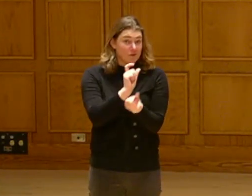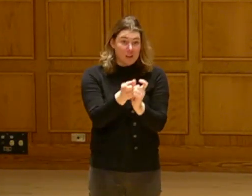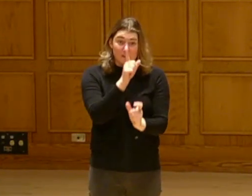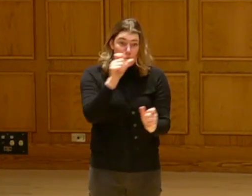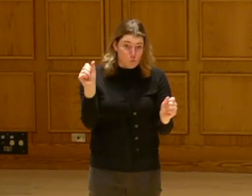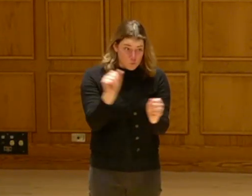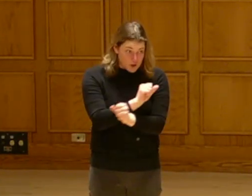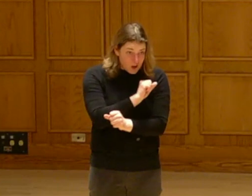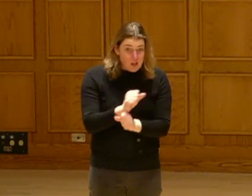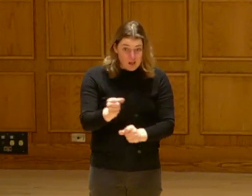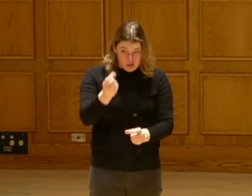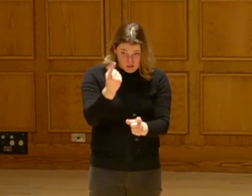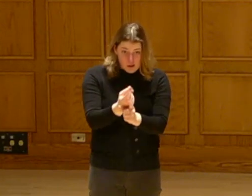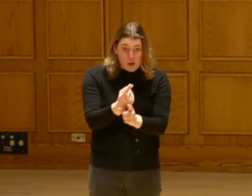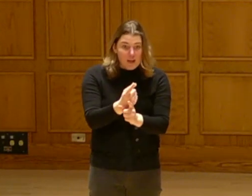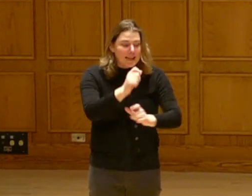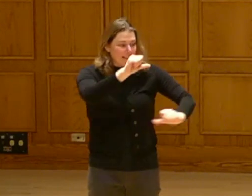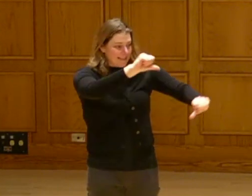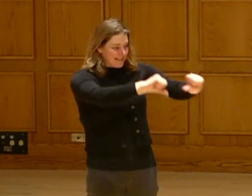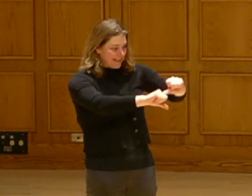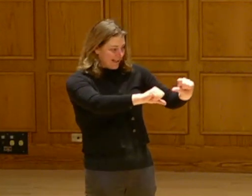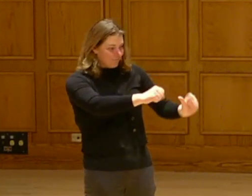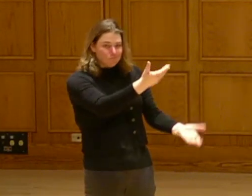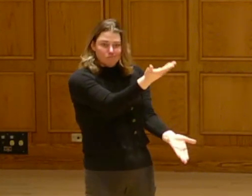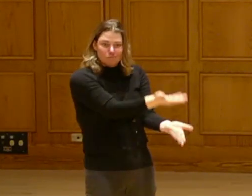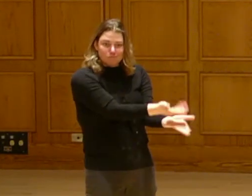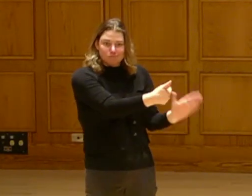And climate change is real, people. And the science, of course, tells us this.